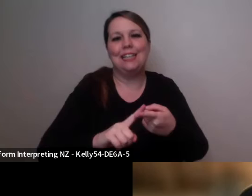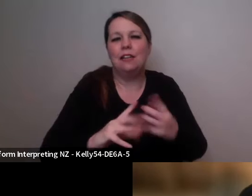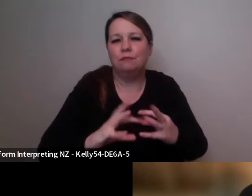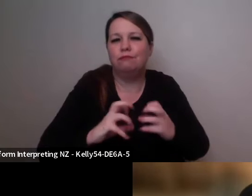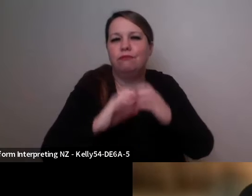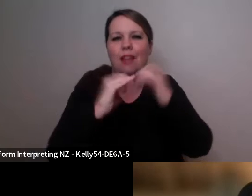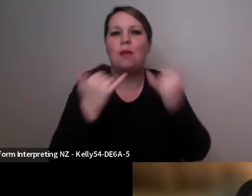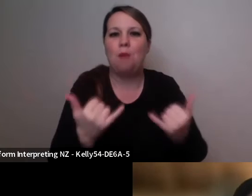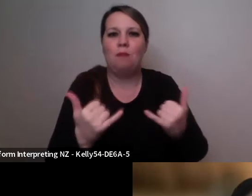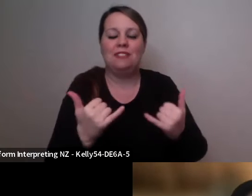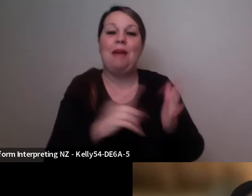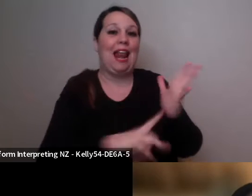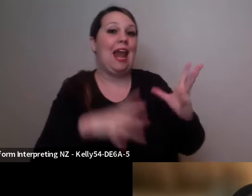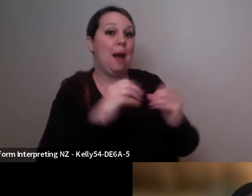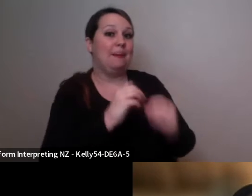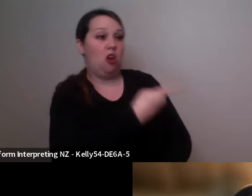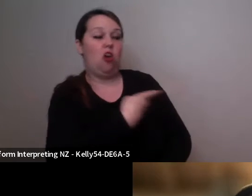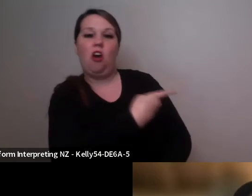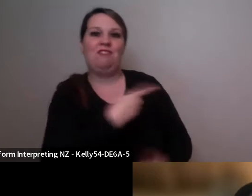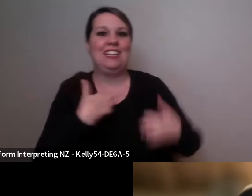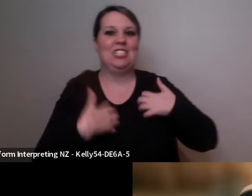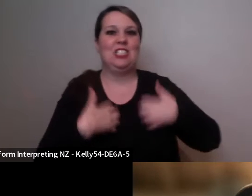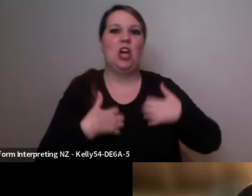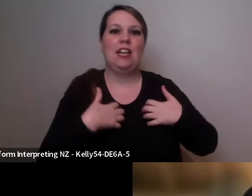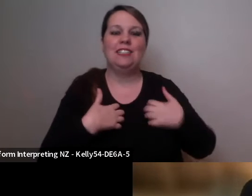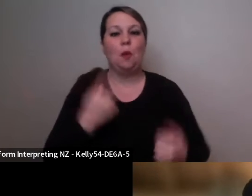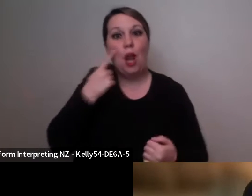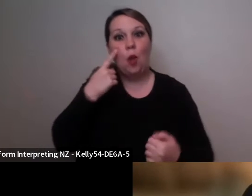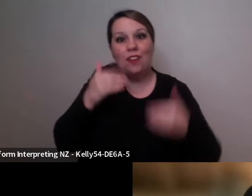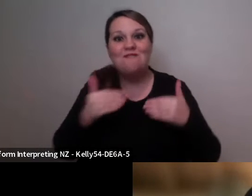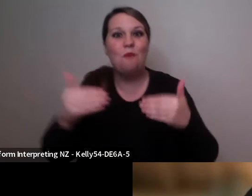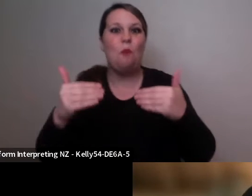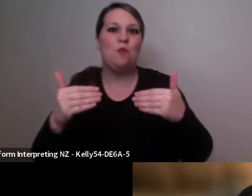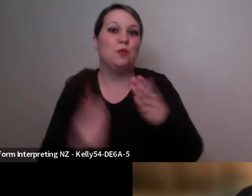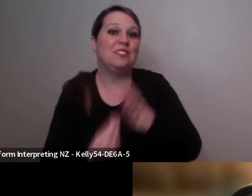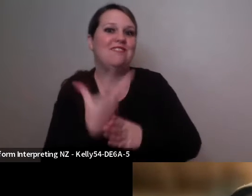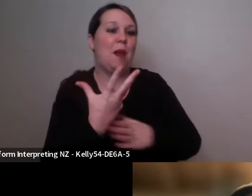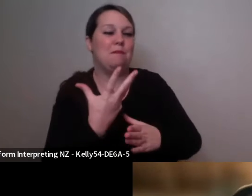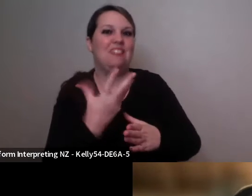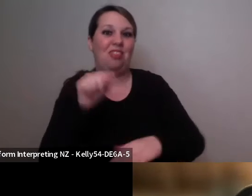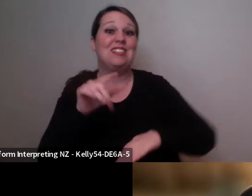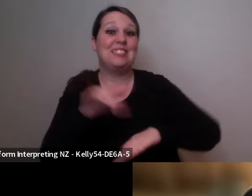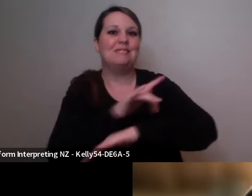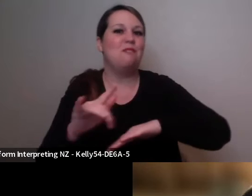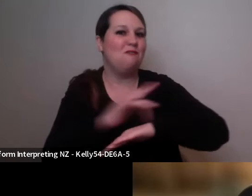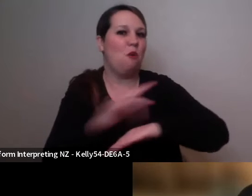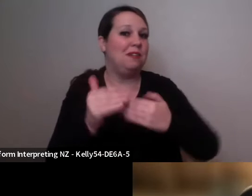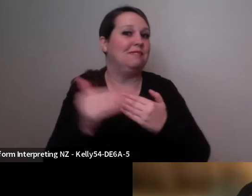and looking forward to develop a bit more of that as this year and also next year